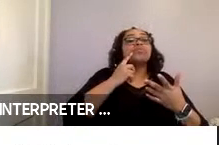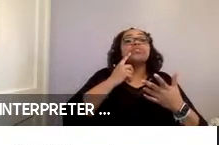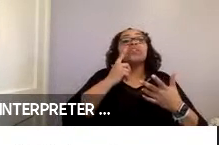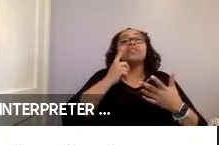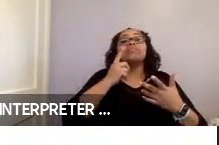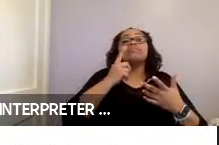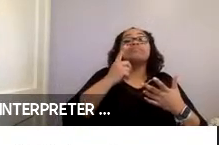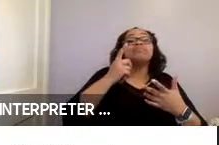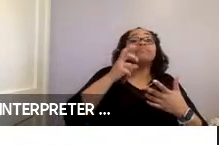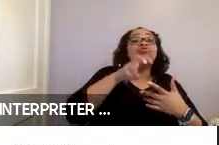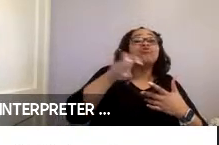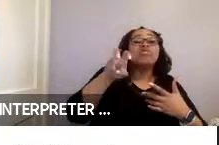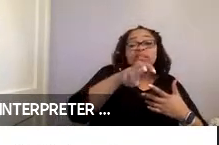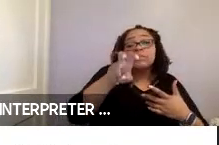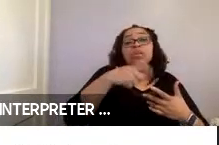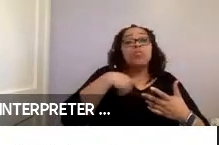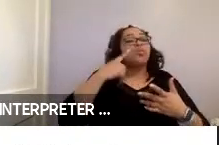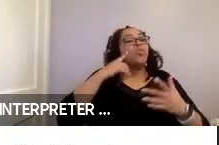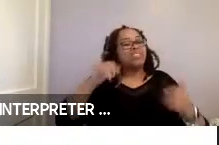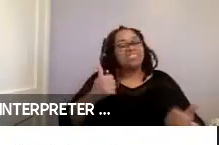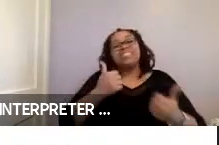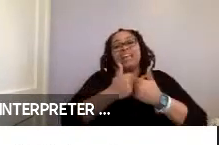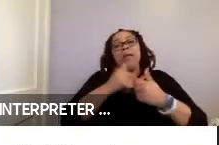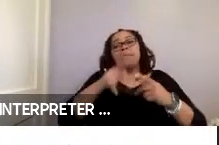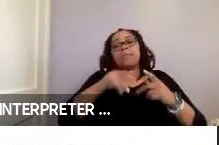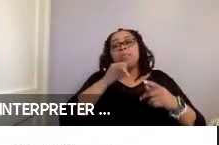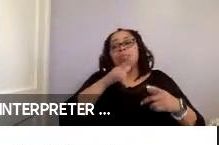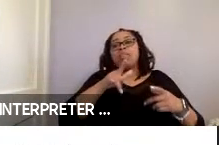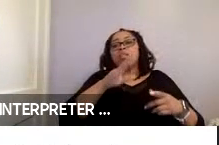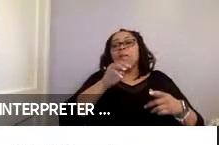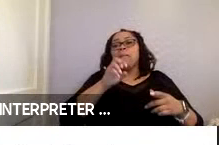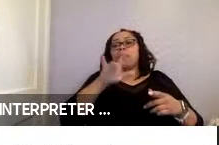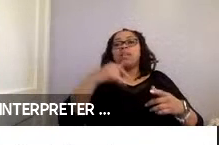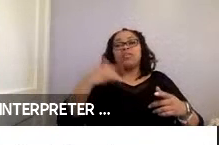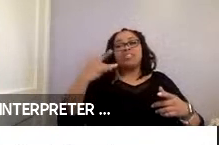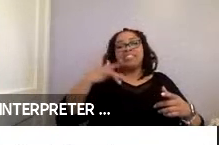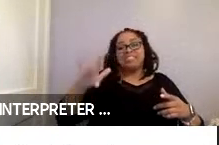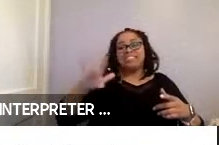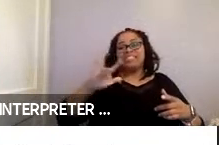that it is challenging for individuals with mobility and sensory impairments. And, we